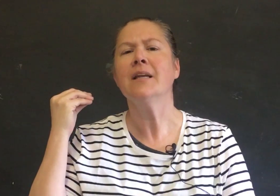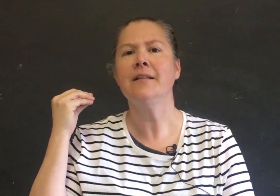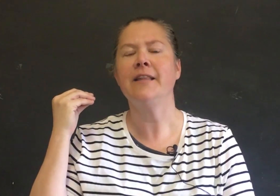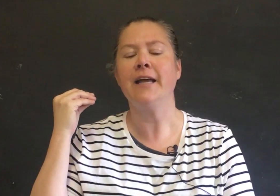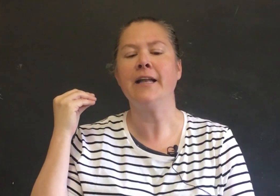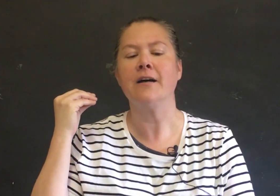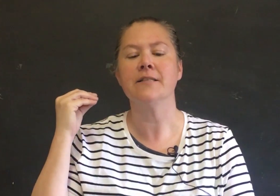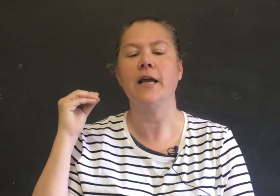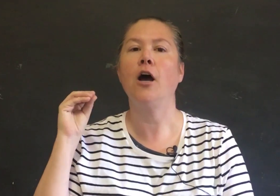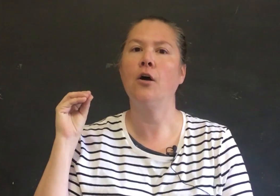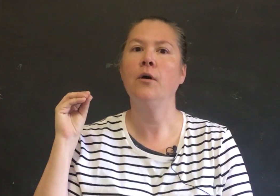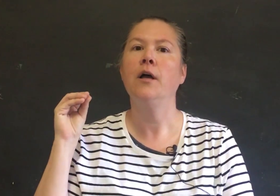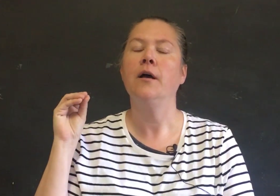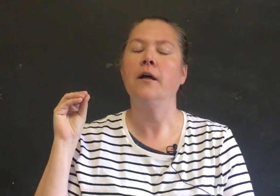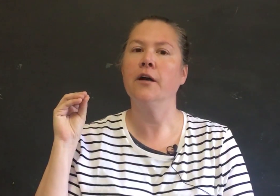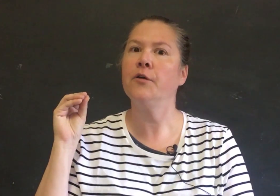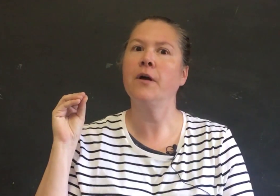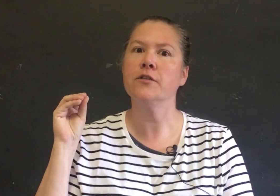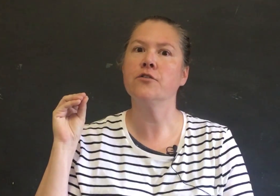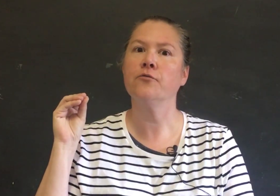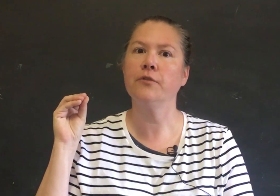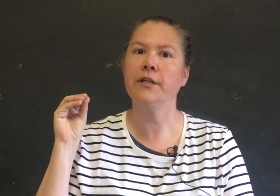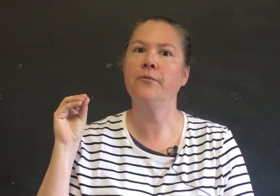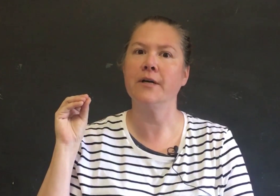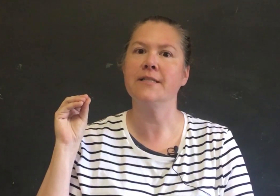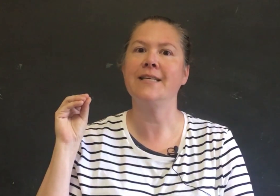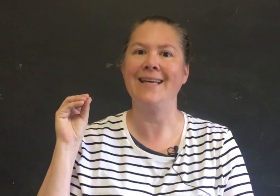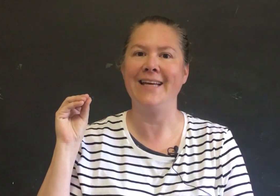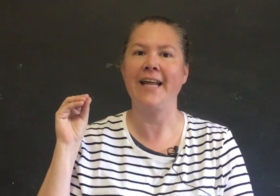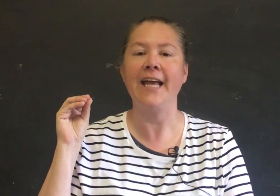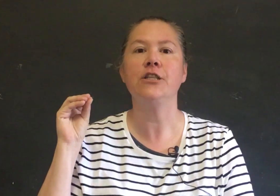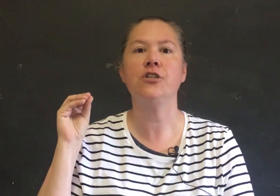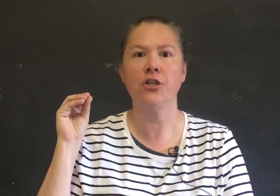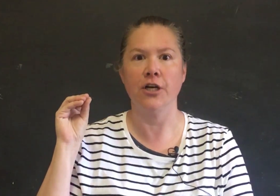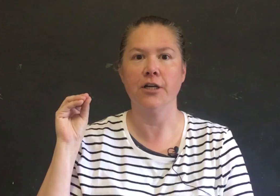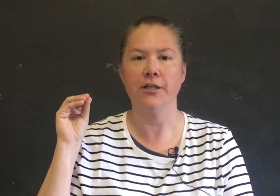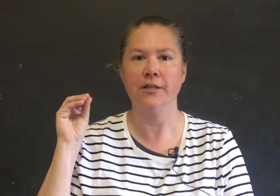then [I'll] say oh hungry monster really wants to eat a cook and